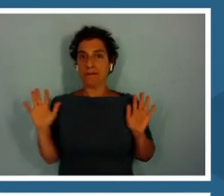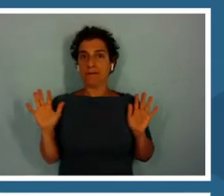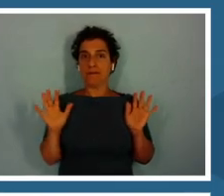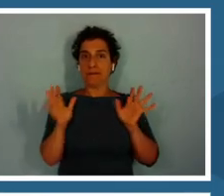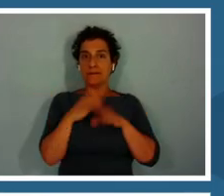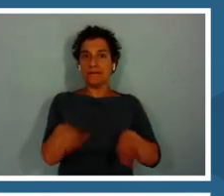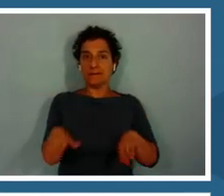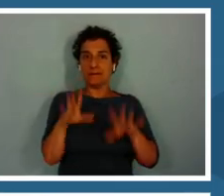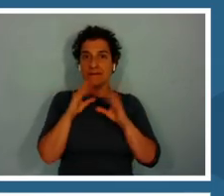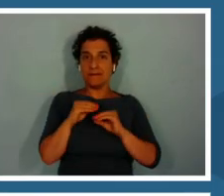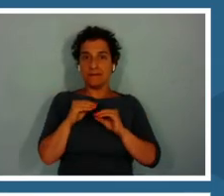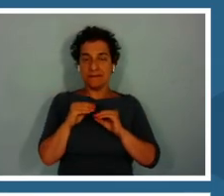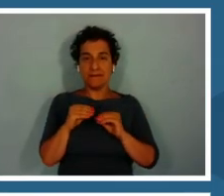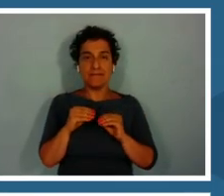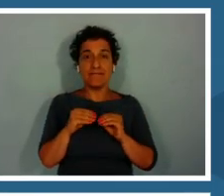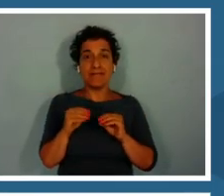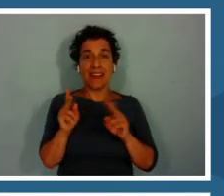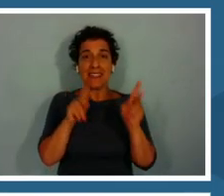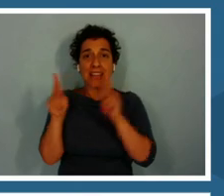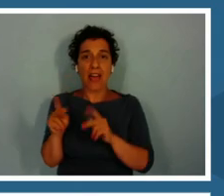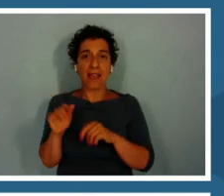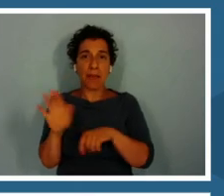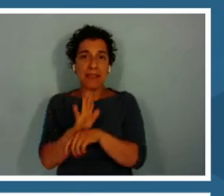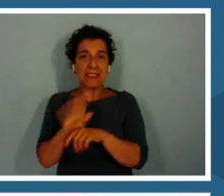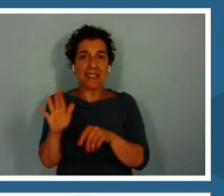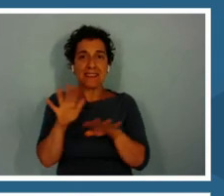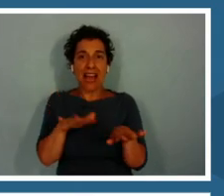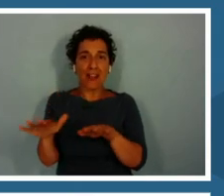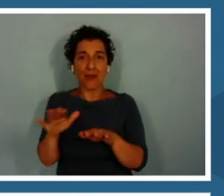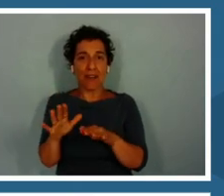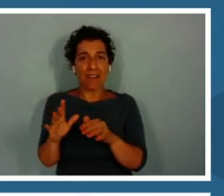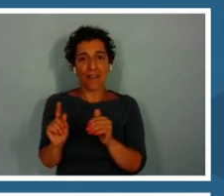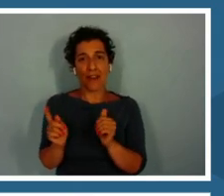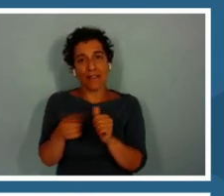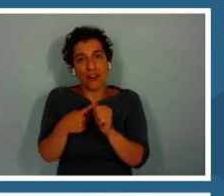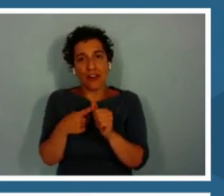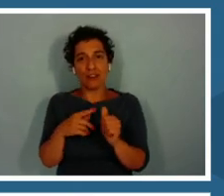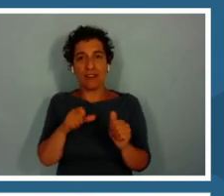of like, business casual on the first frog date.